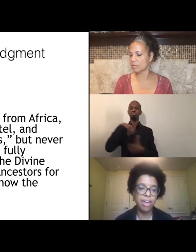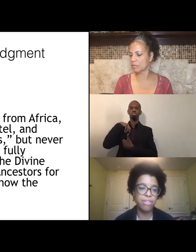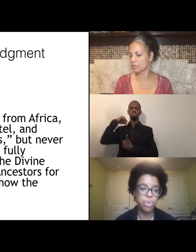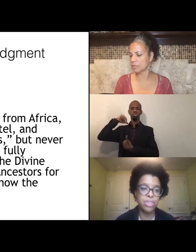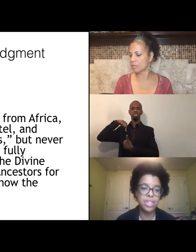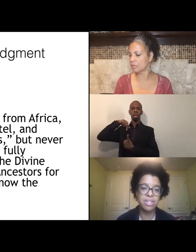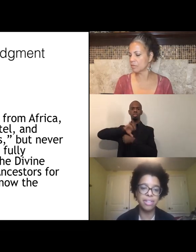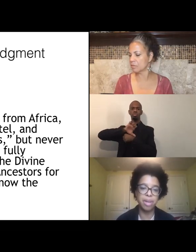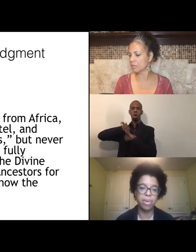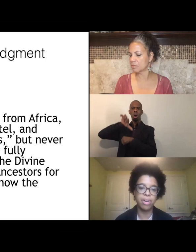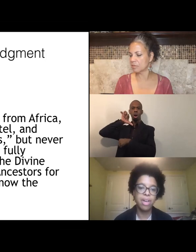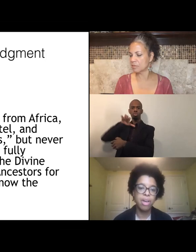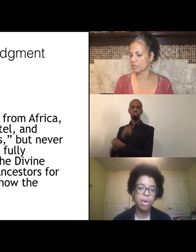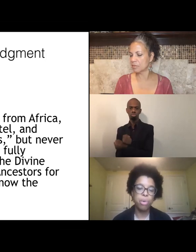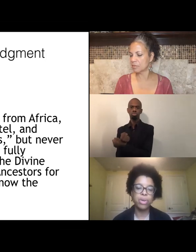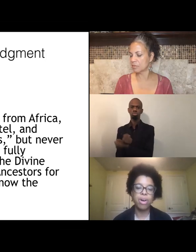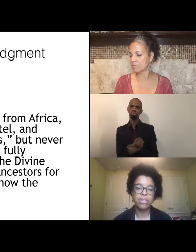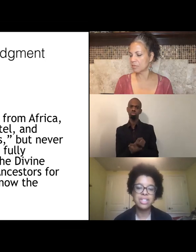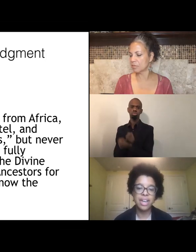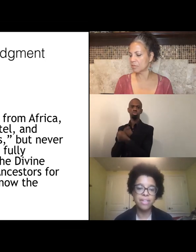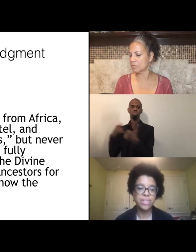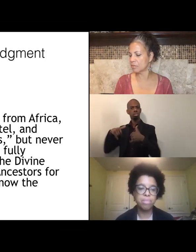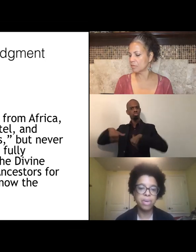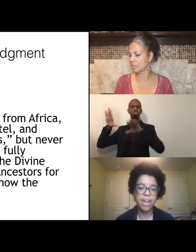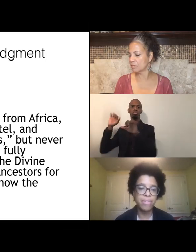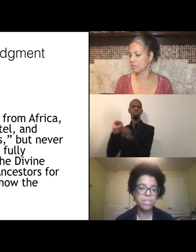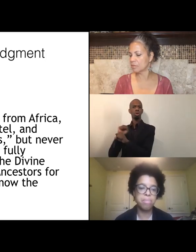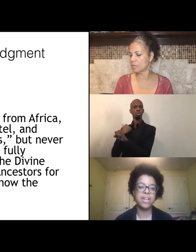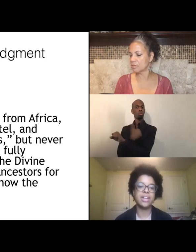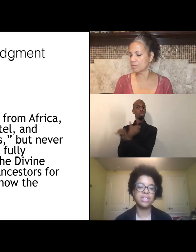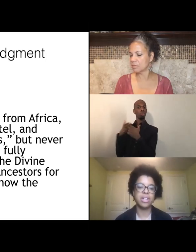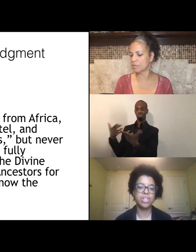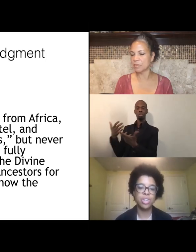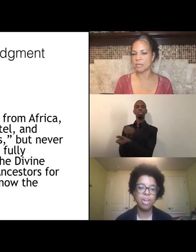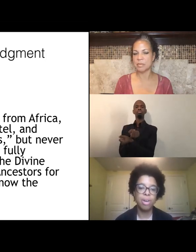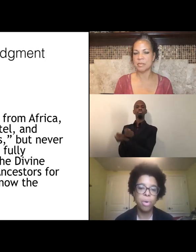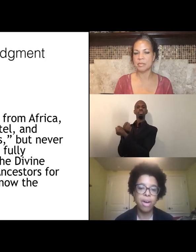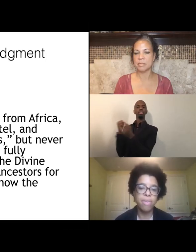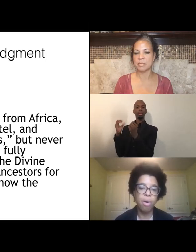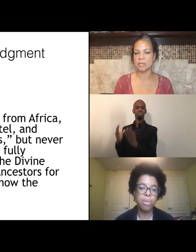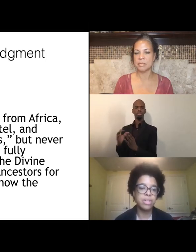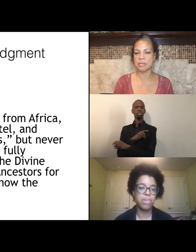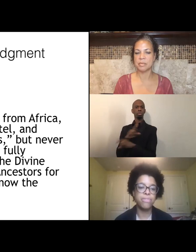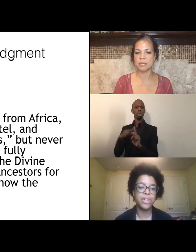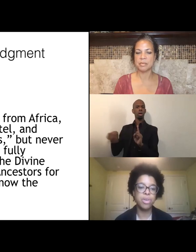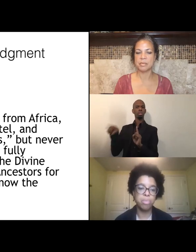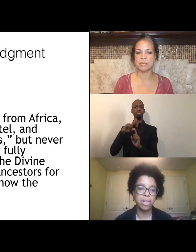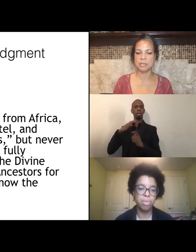and forced into labor, who were called slaves, but never submitted as such, who have always been fully human,